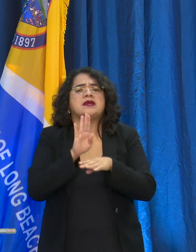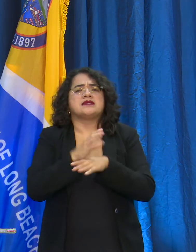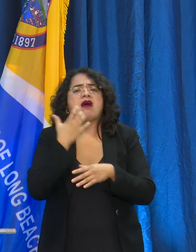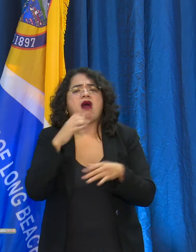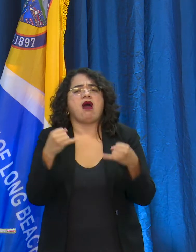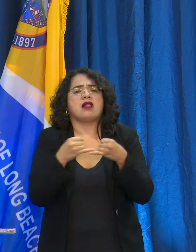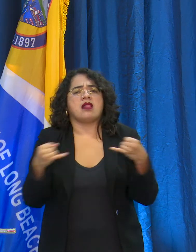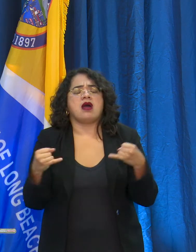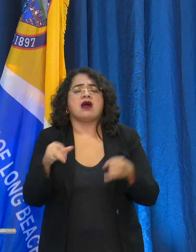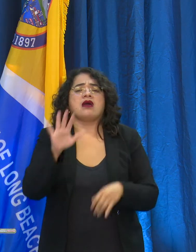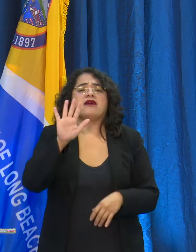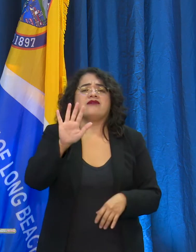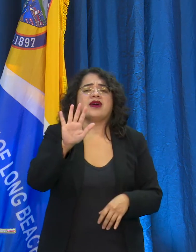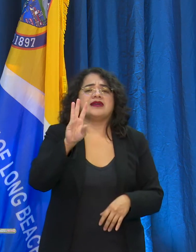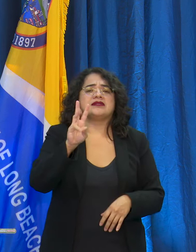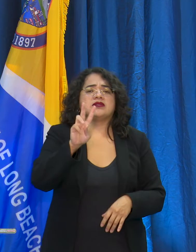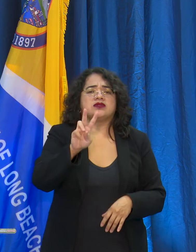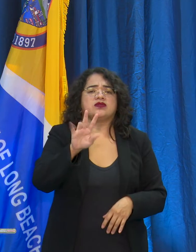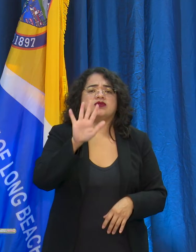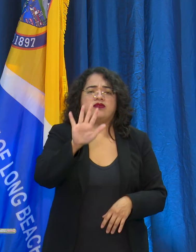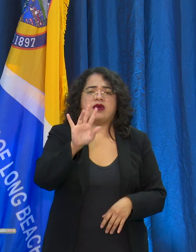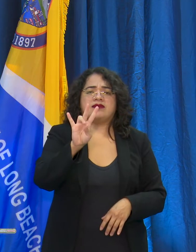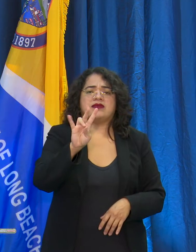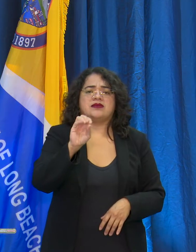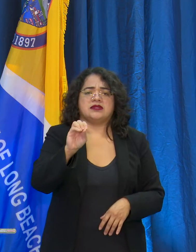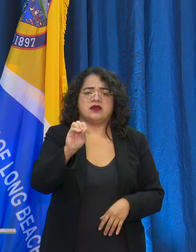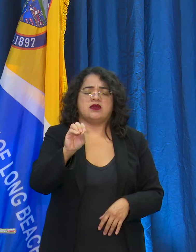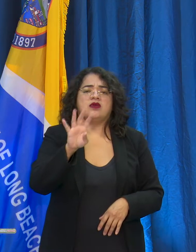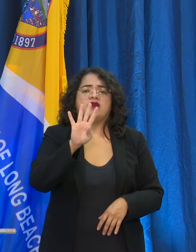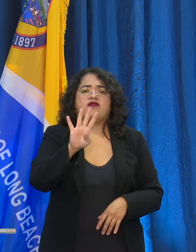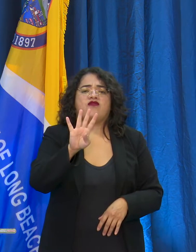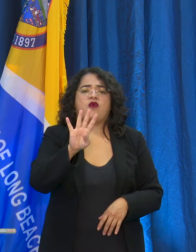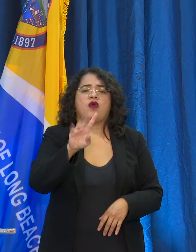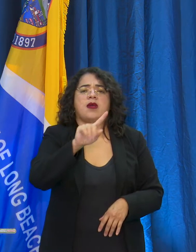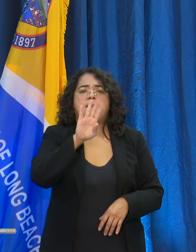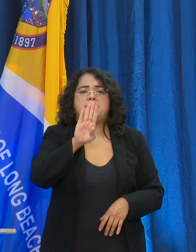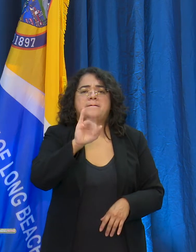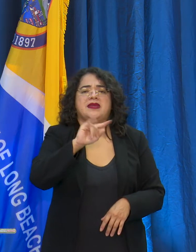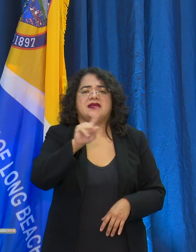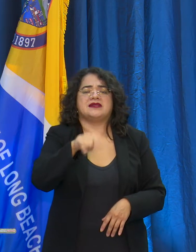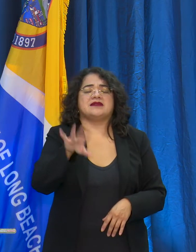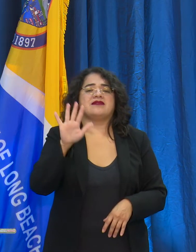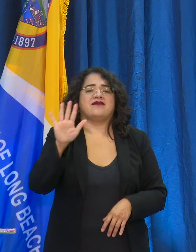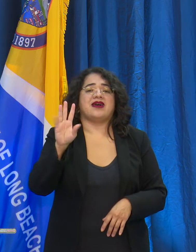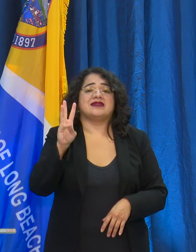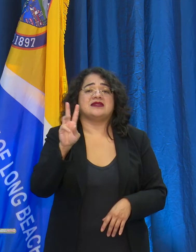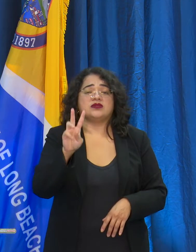that's at 562-570-4249